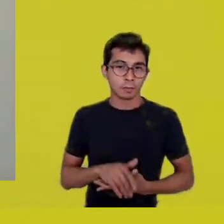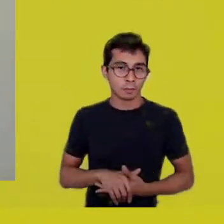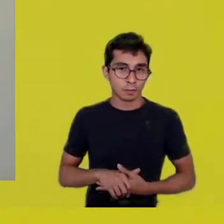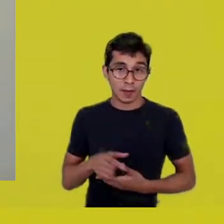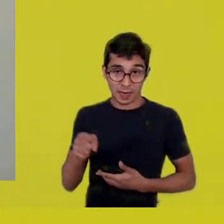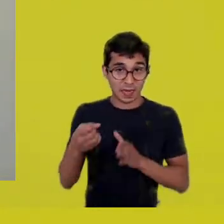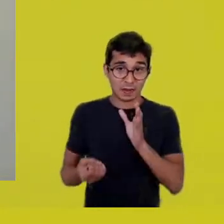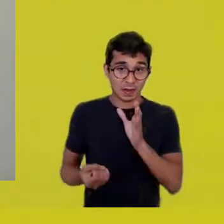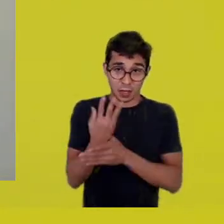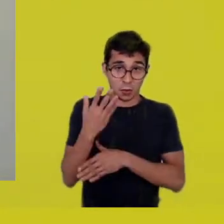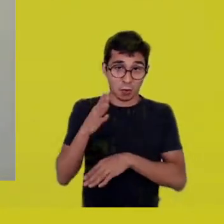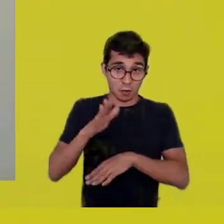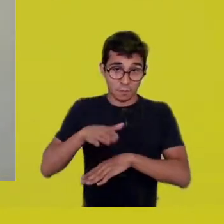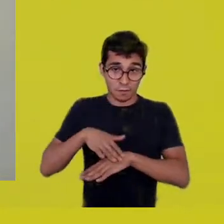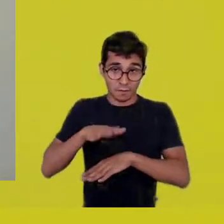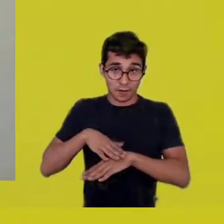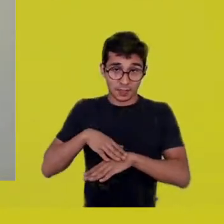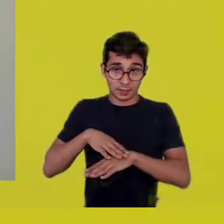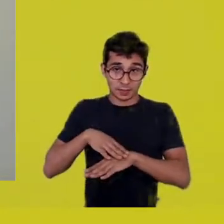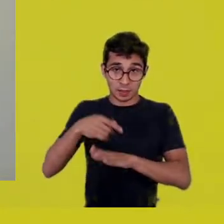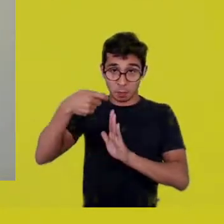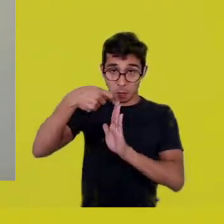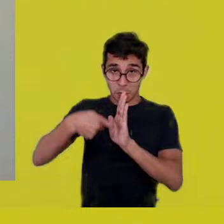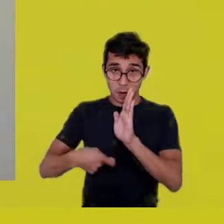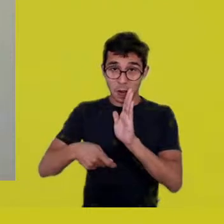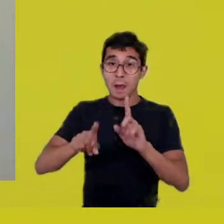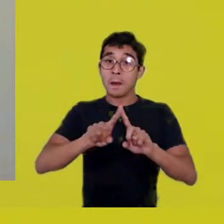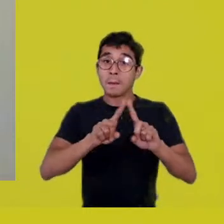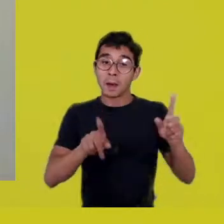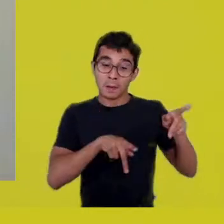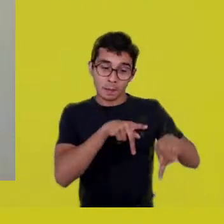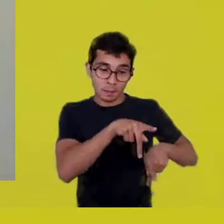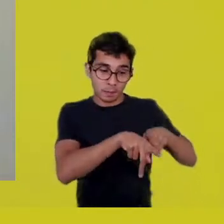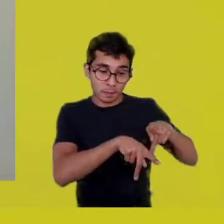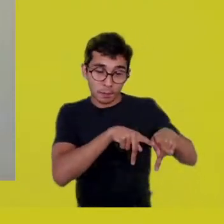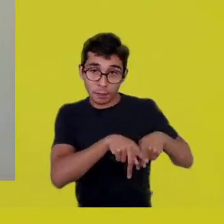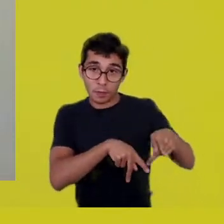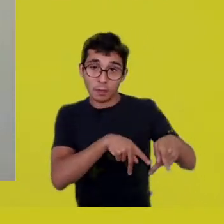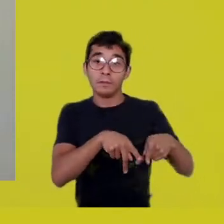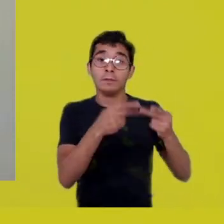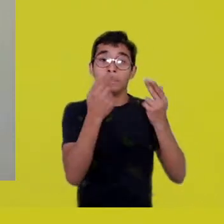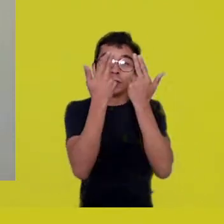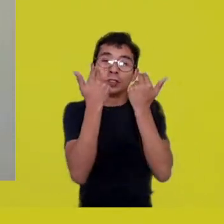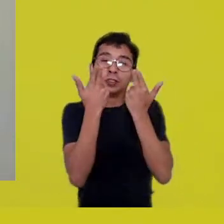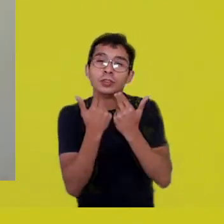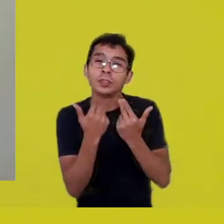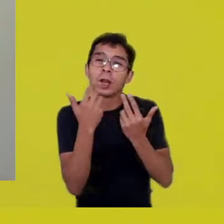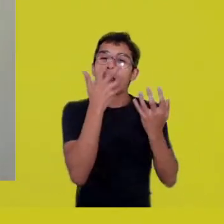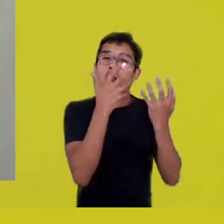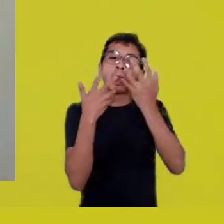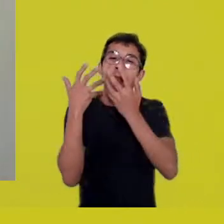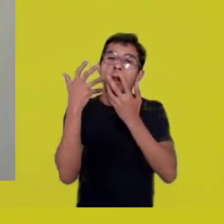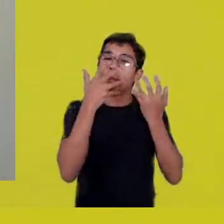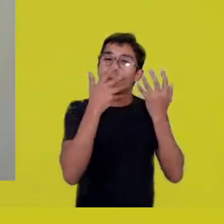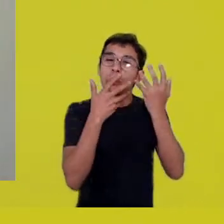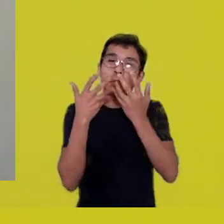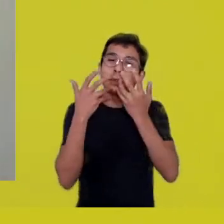But if you ask me about the chants of our peoples, including our ancestors,